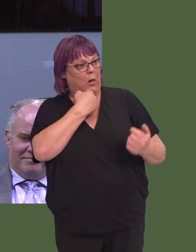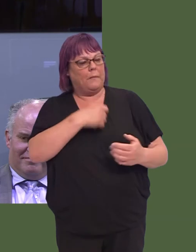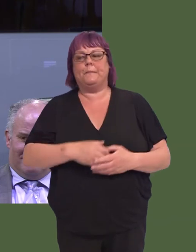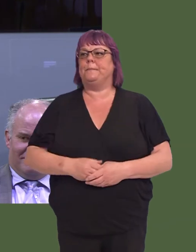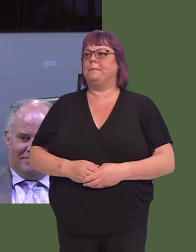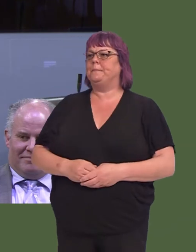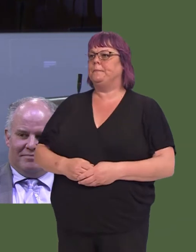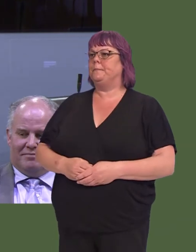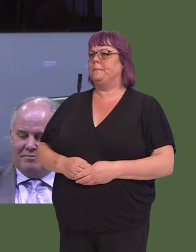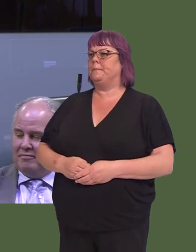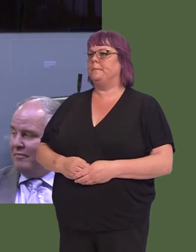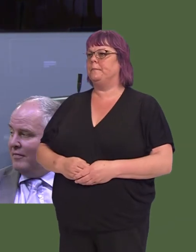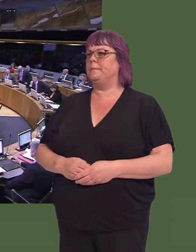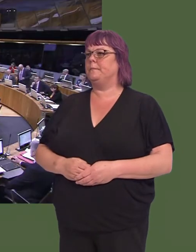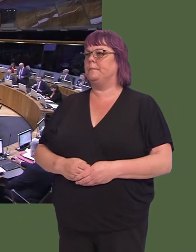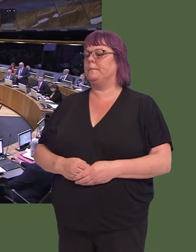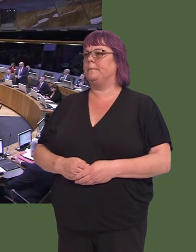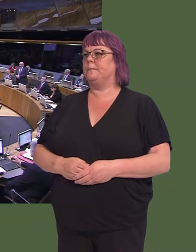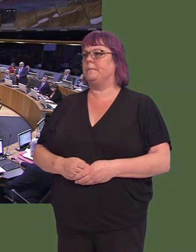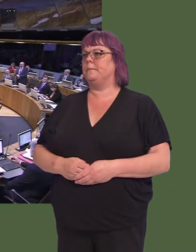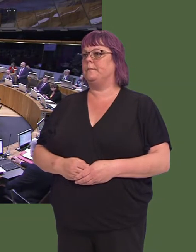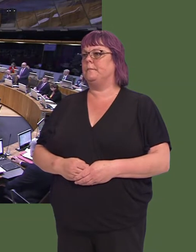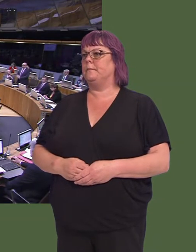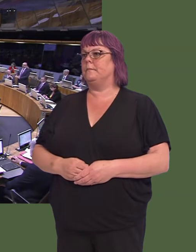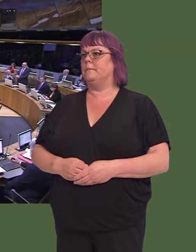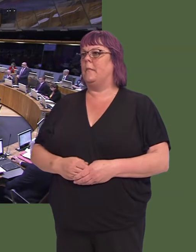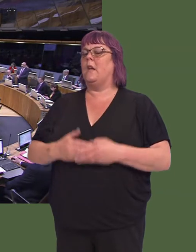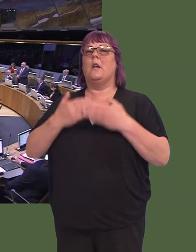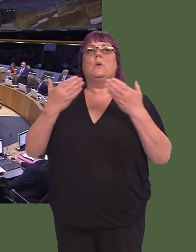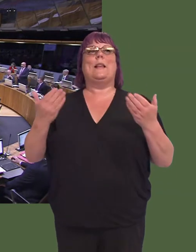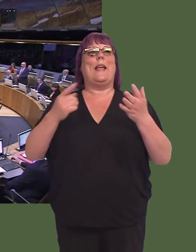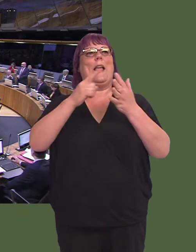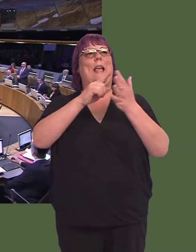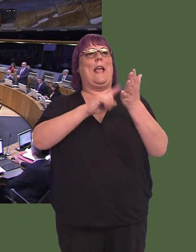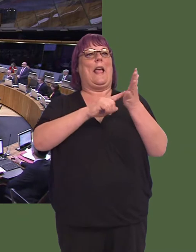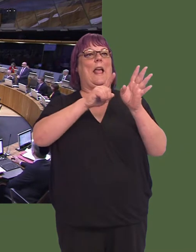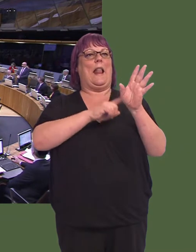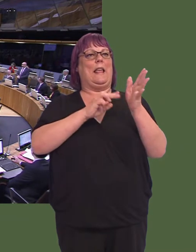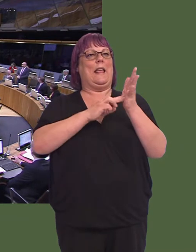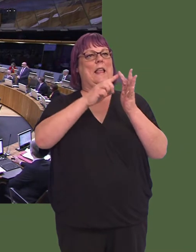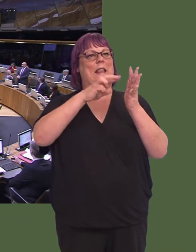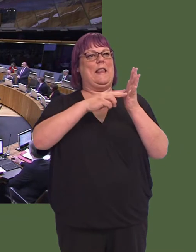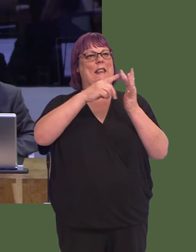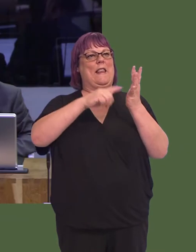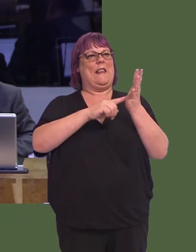Simon Thomas AM: It's been a delight today to welcome Elly Neville to the Assembly, and